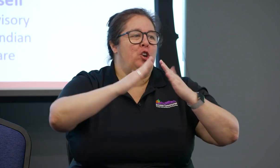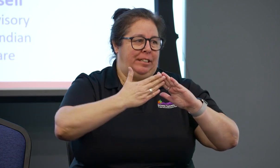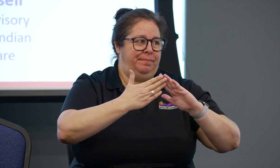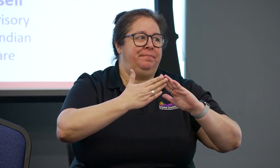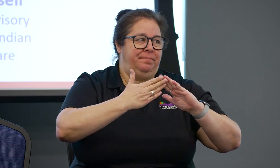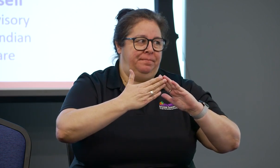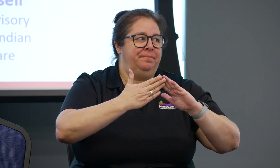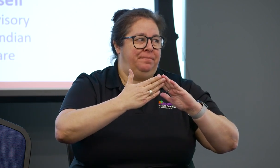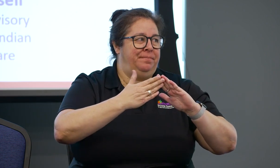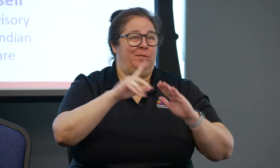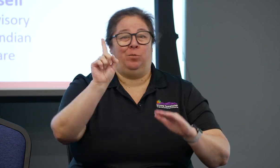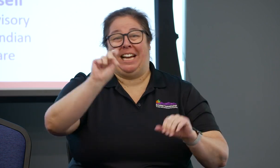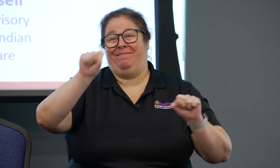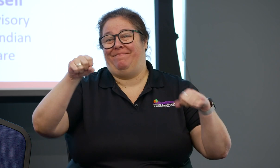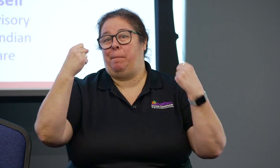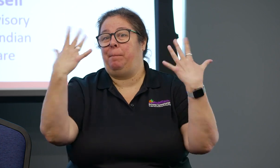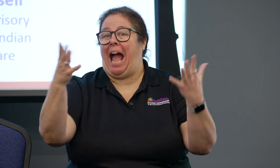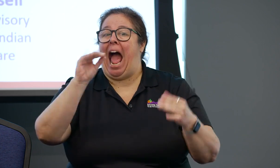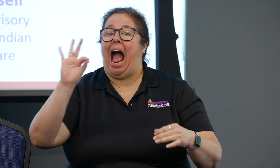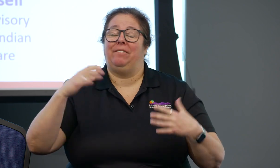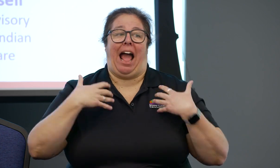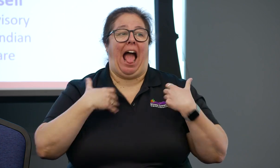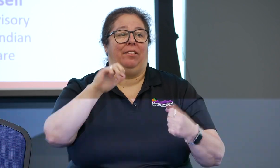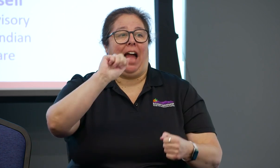Of course, we have several challenges in our communities.